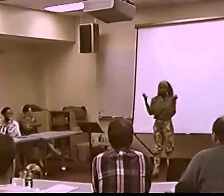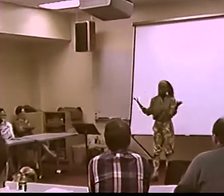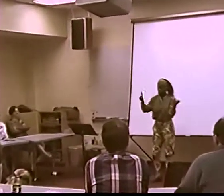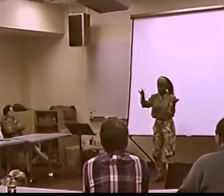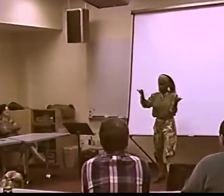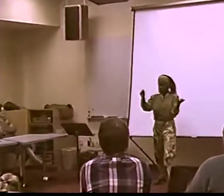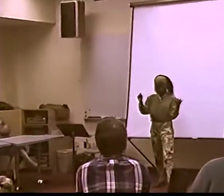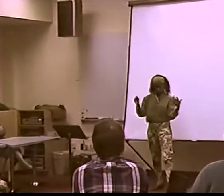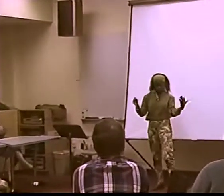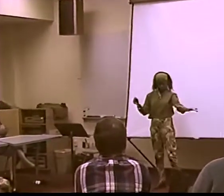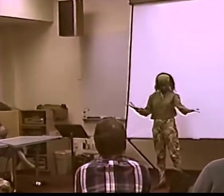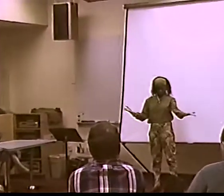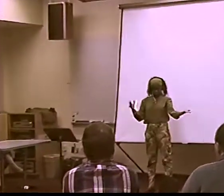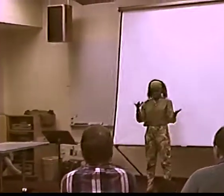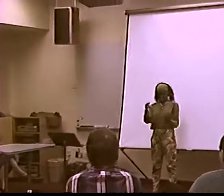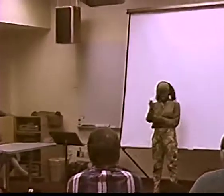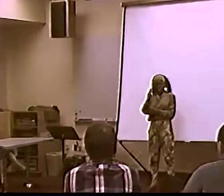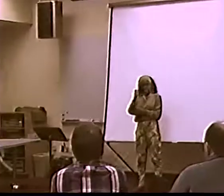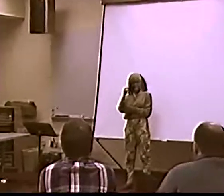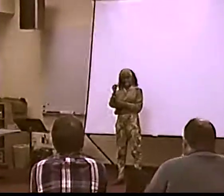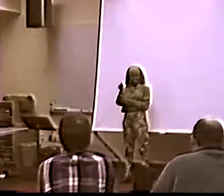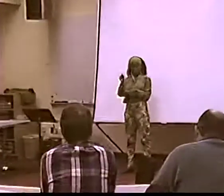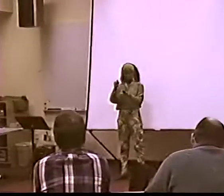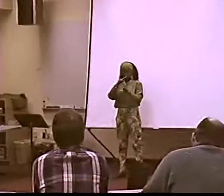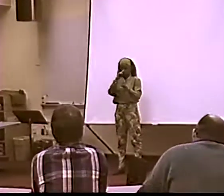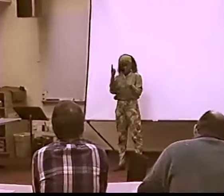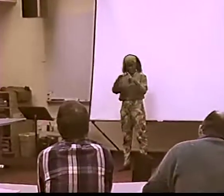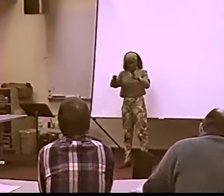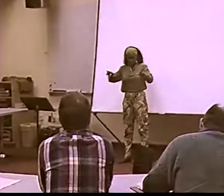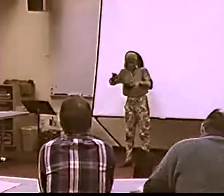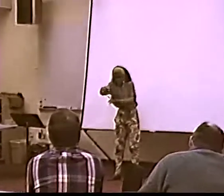IS THERE A...?